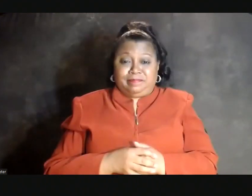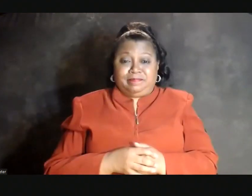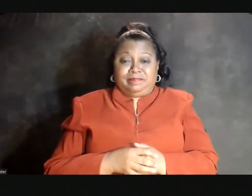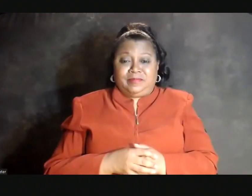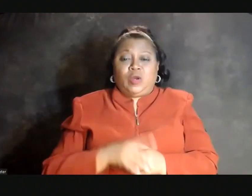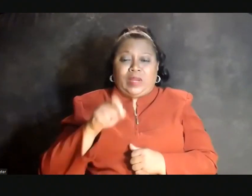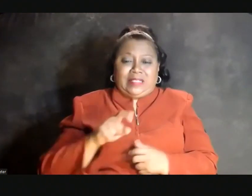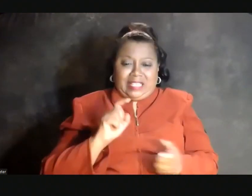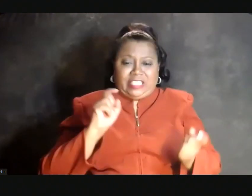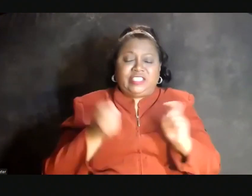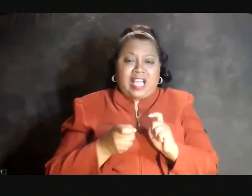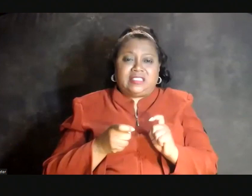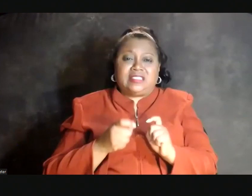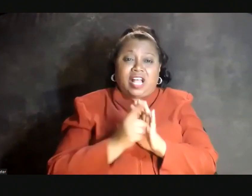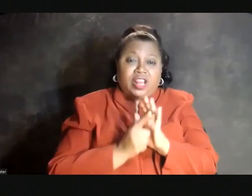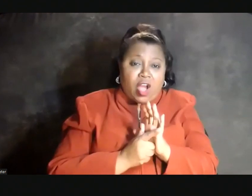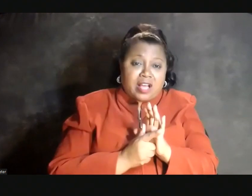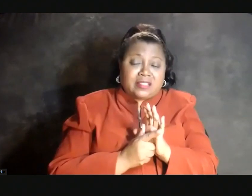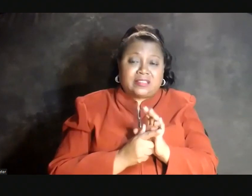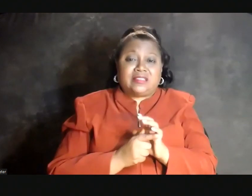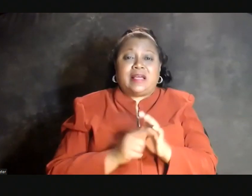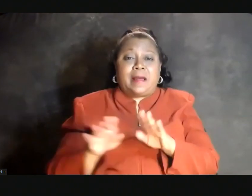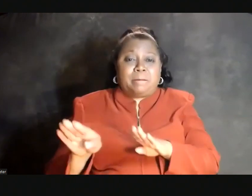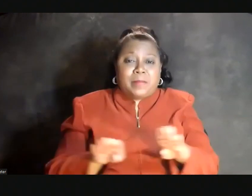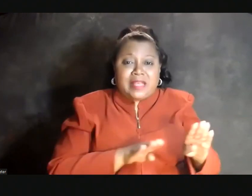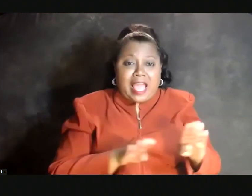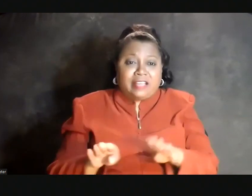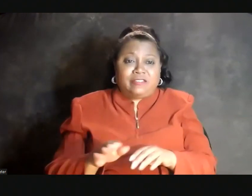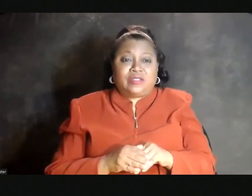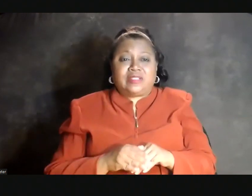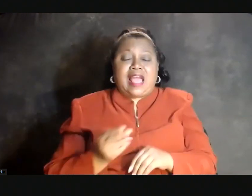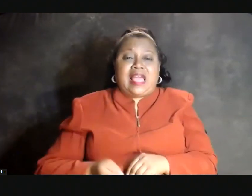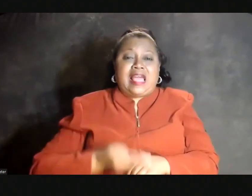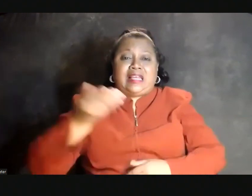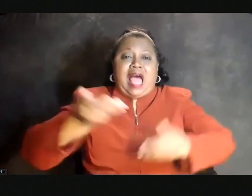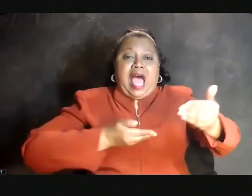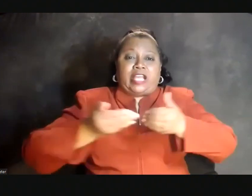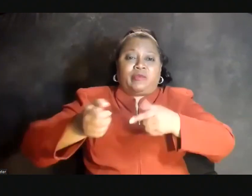We need changes in laws, behaviors, and hiring practices.